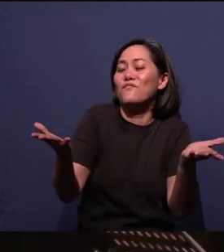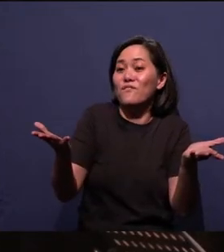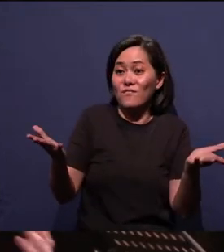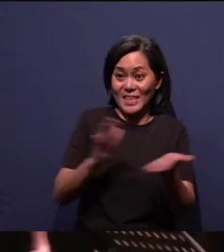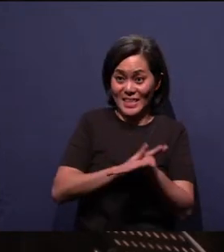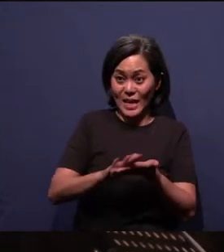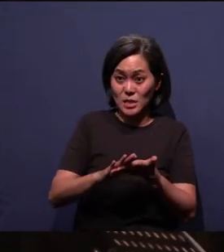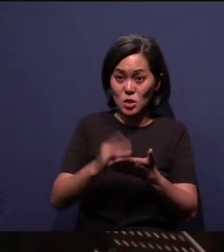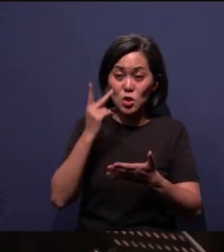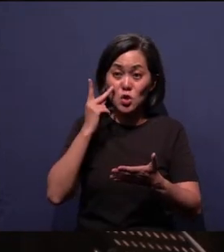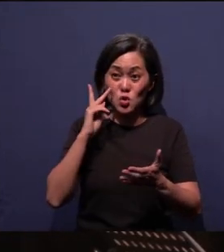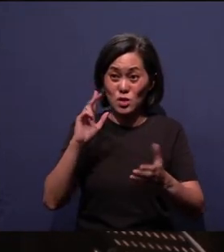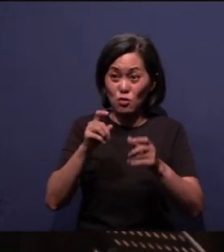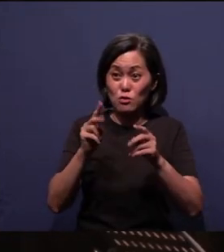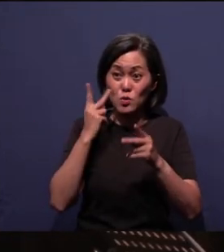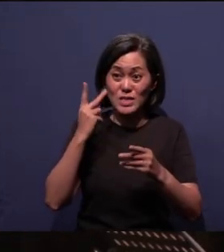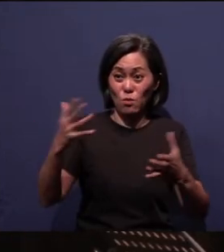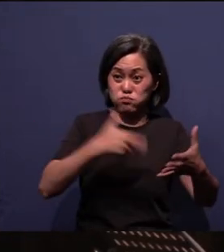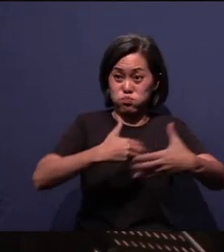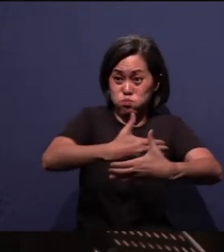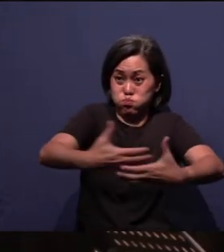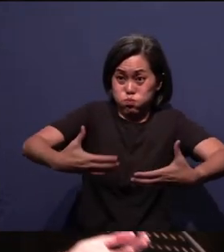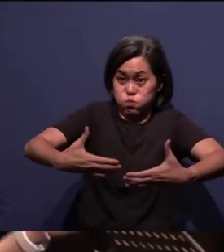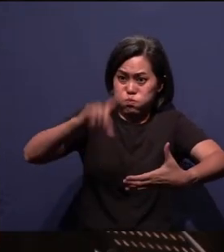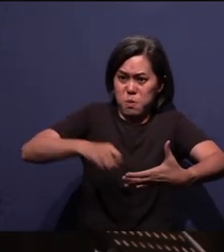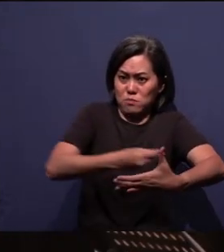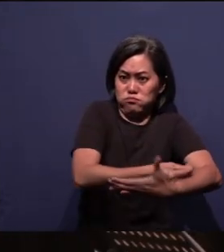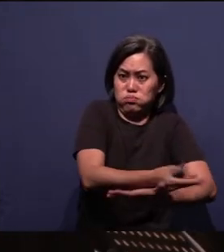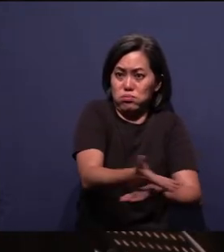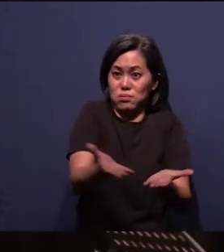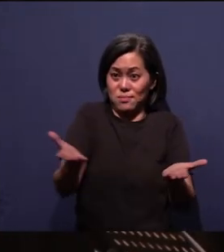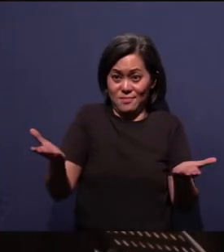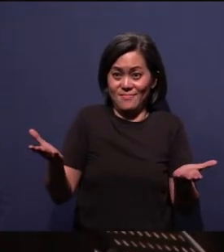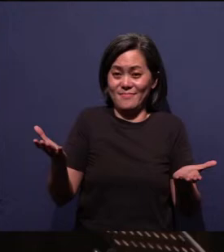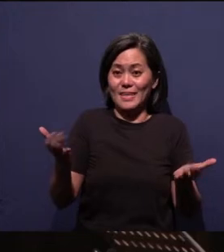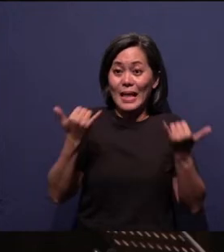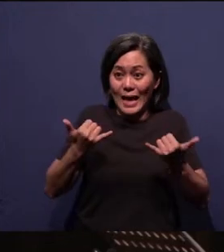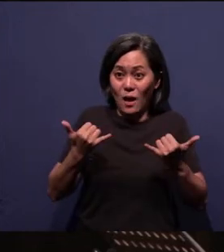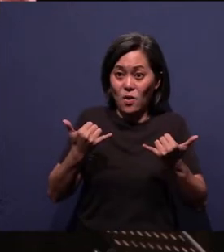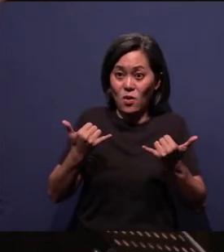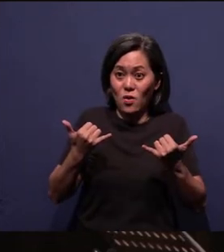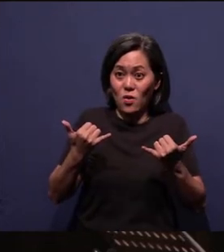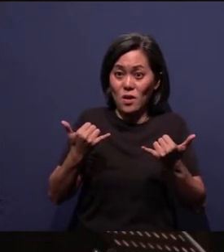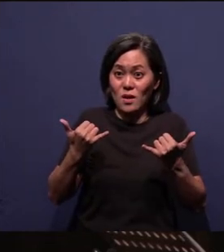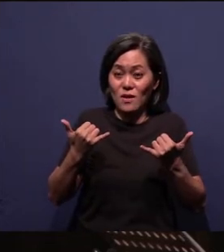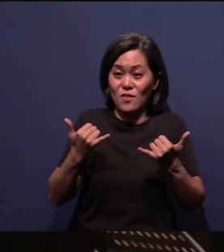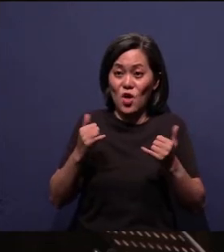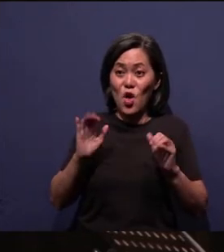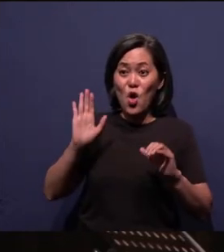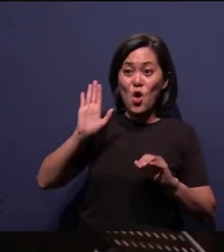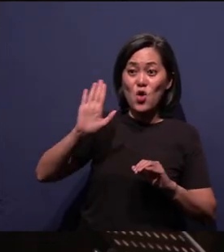So you receive so much, you have to give it away, okay. Now this one, okay, "Your love," okay,